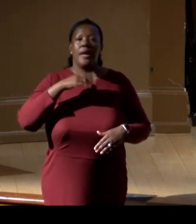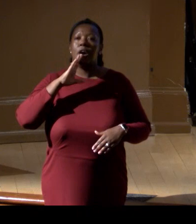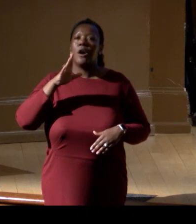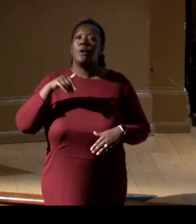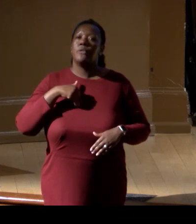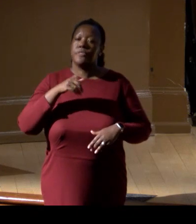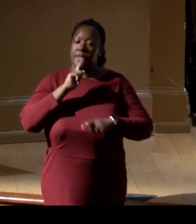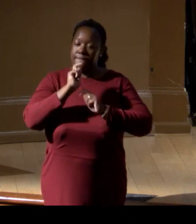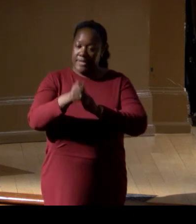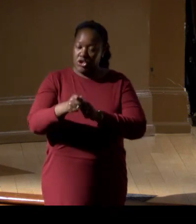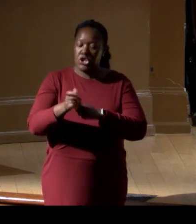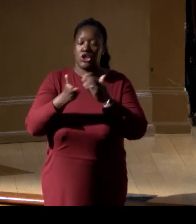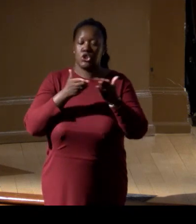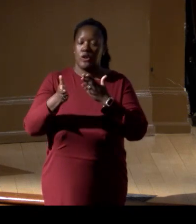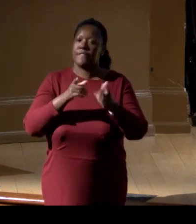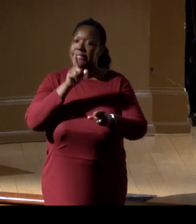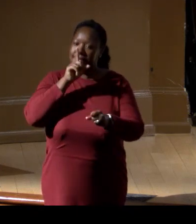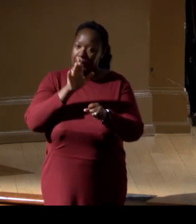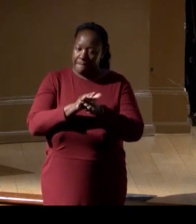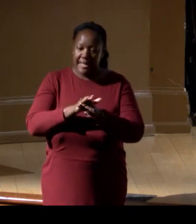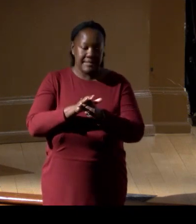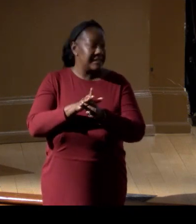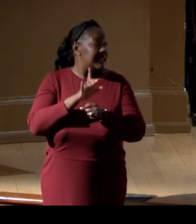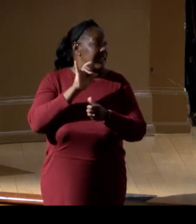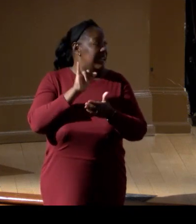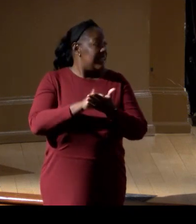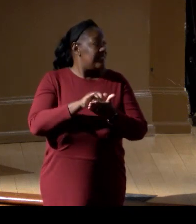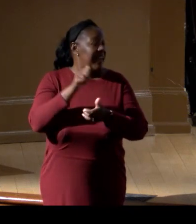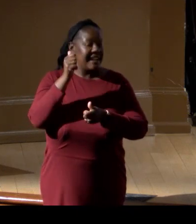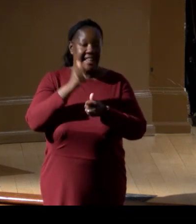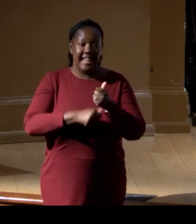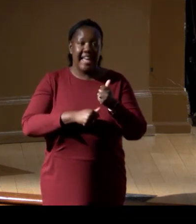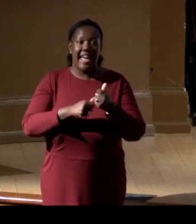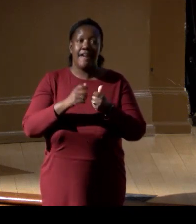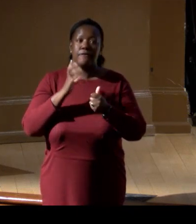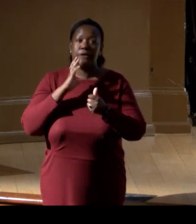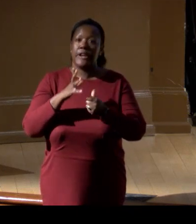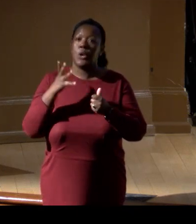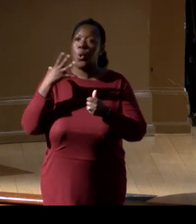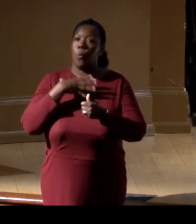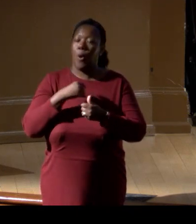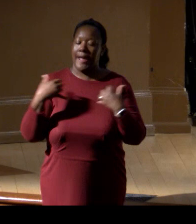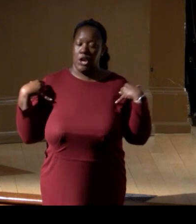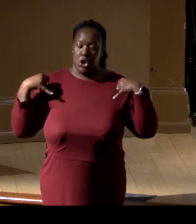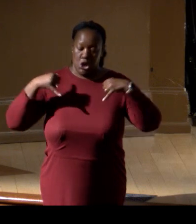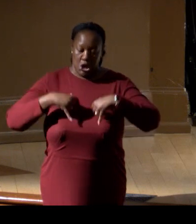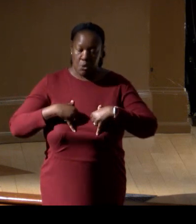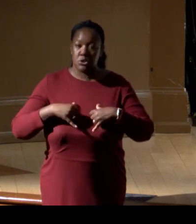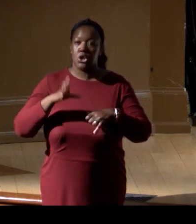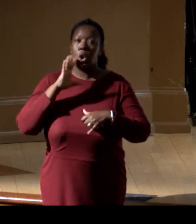a commitment that every white boat that goes out on a fishery survey will also collect water for eDNA?